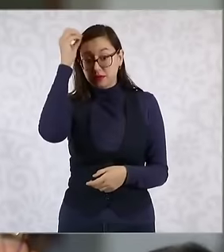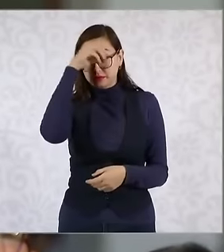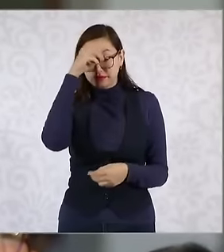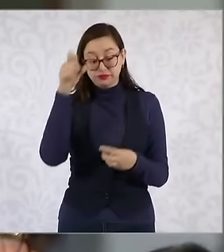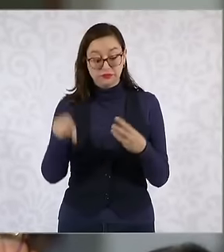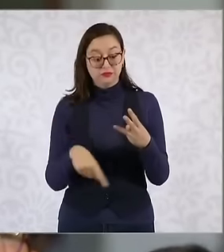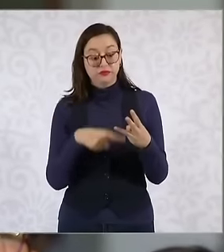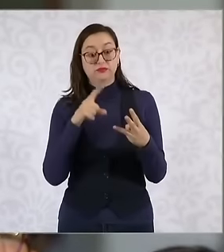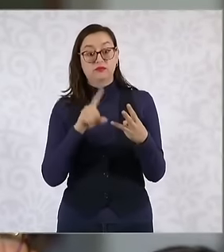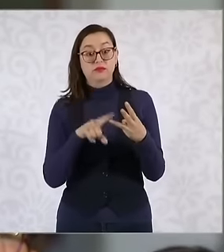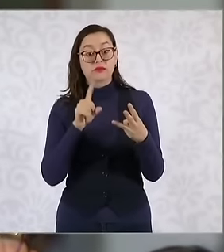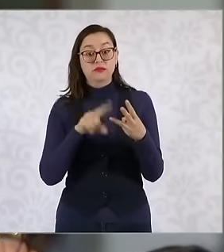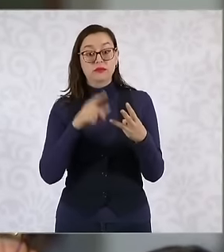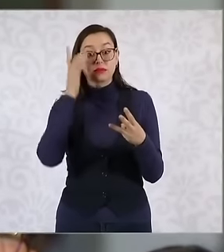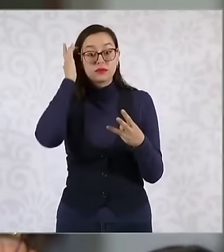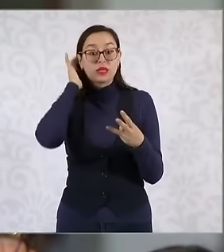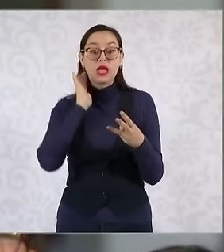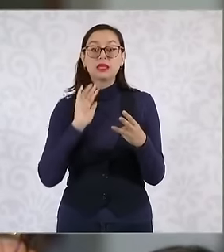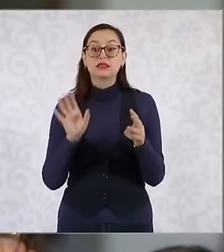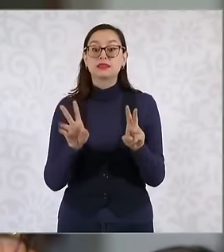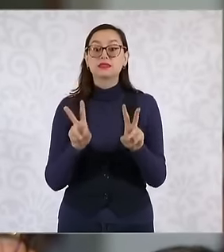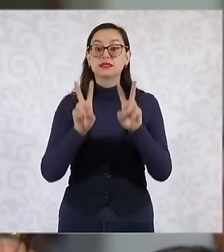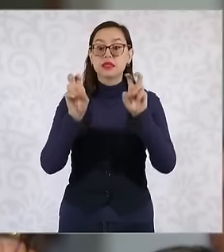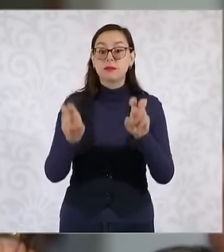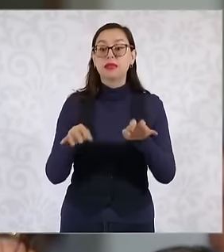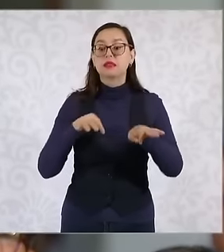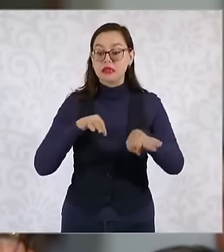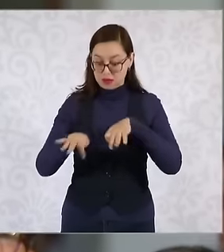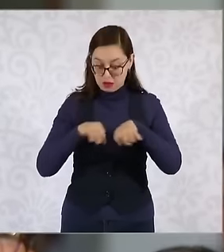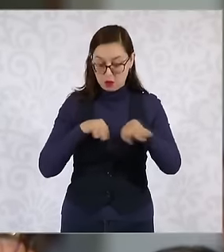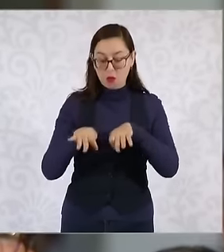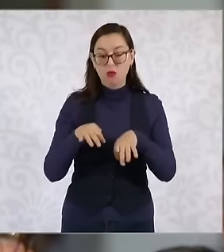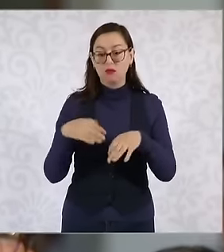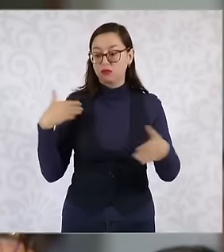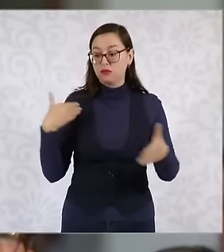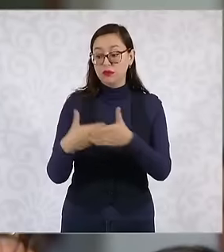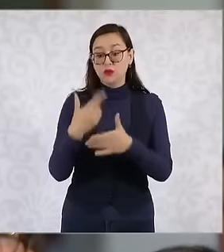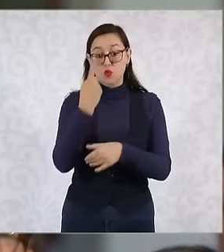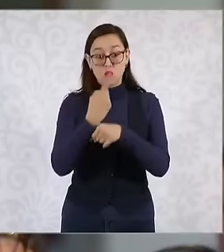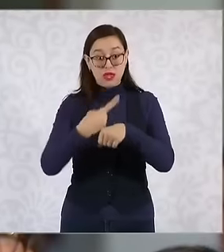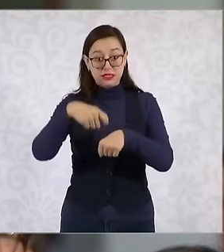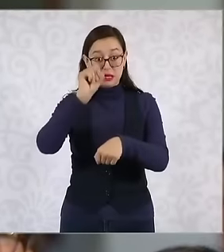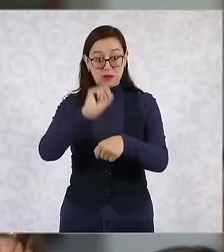40 working hours, you make a couple of days mentioned here in the heart of the country in the